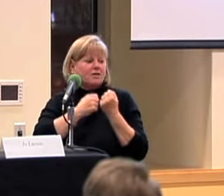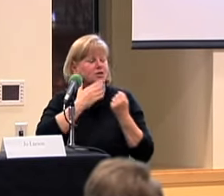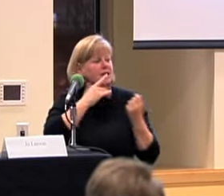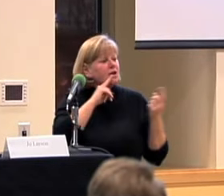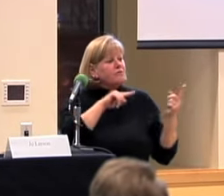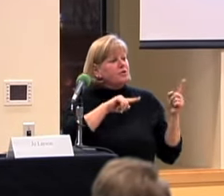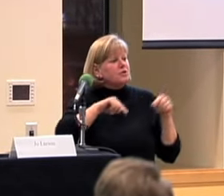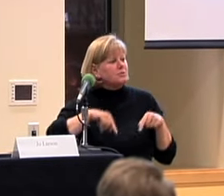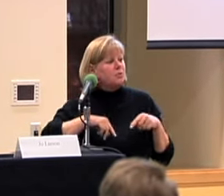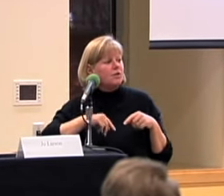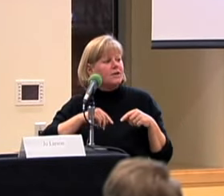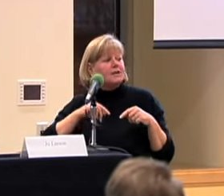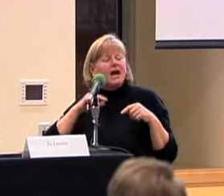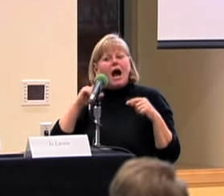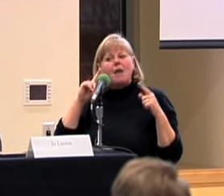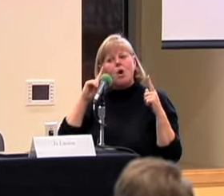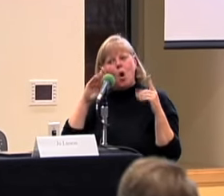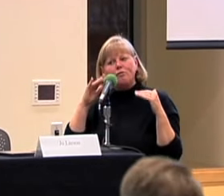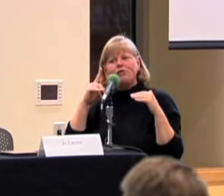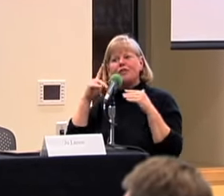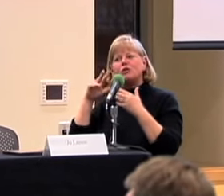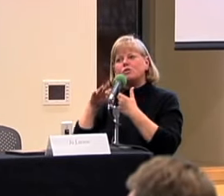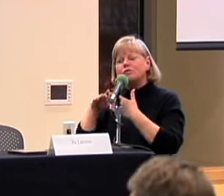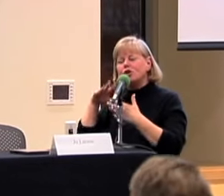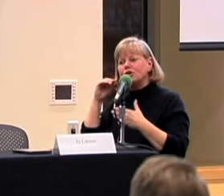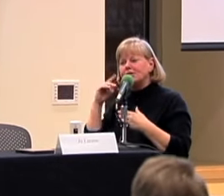SPONSORS. THANK YOU FOR YOUR SUPPORT. I'M HOPEFUL THAT YOU LEARNED